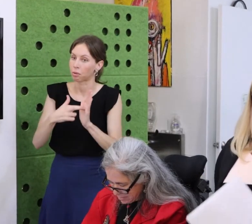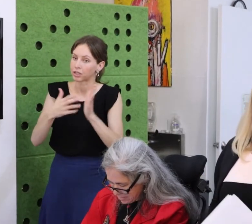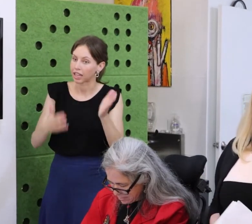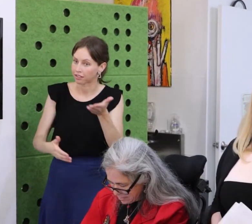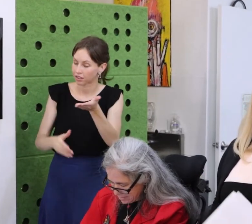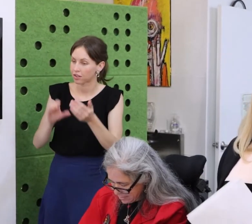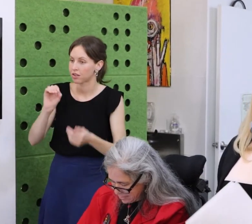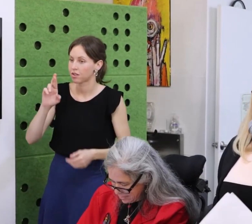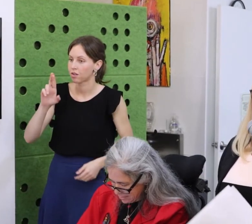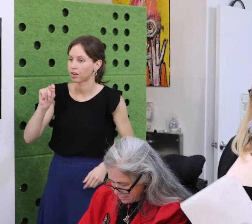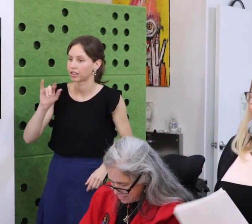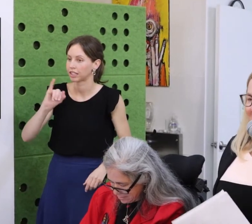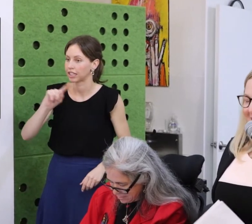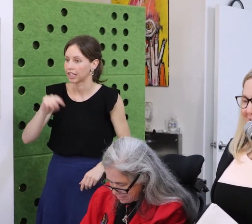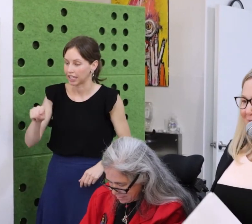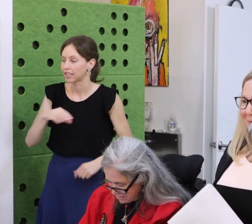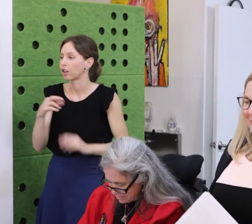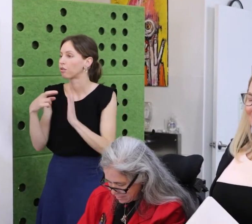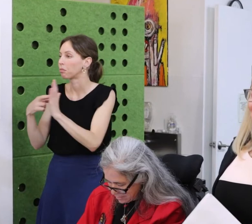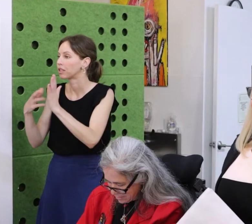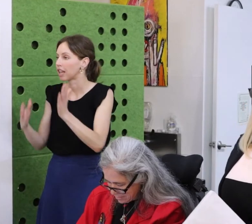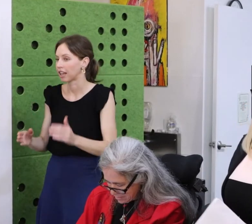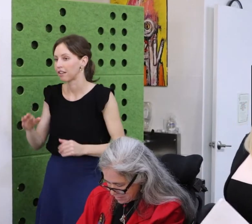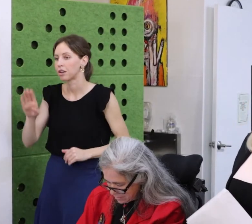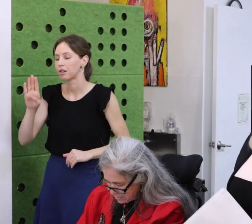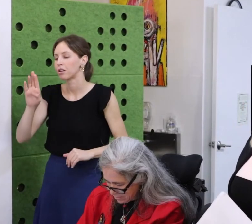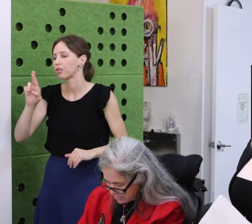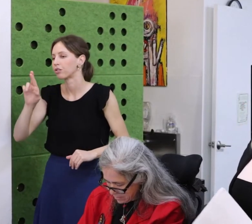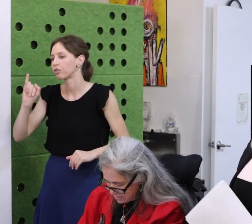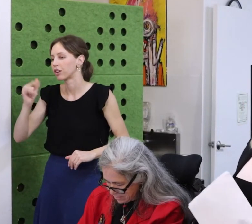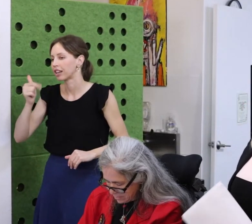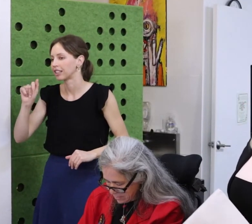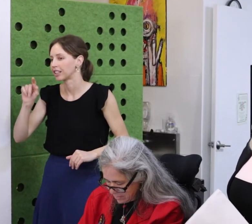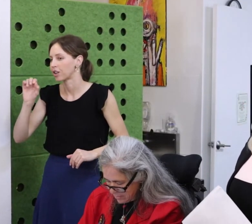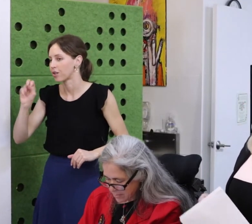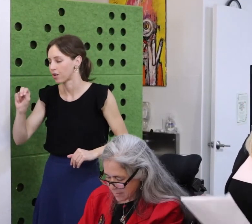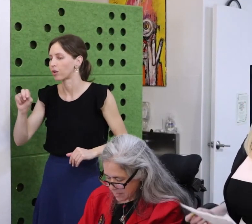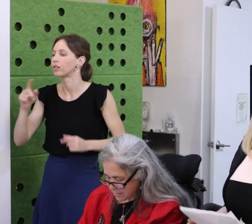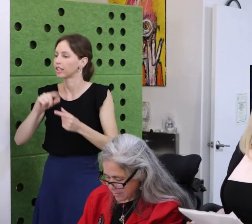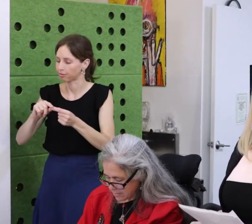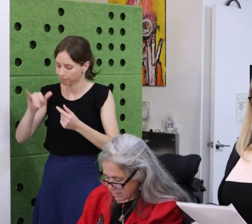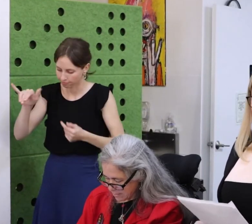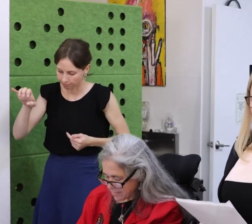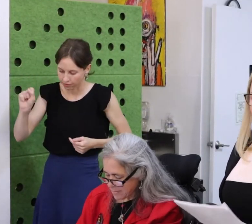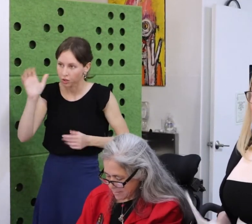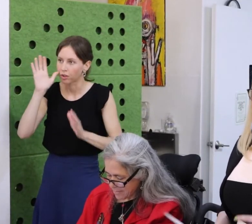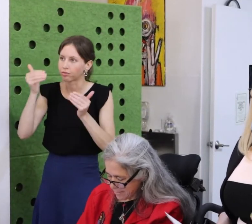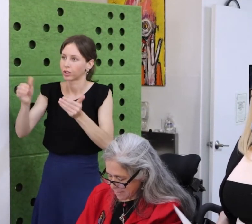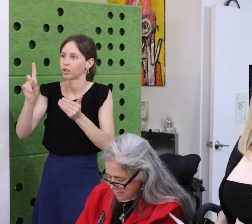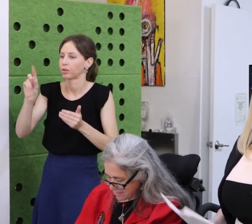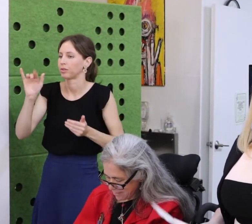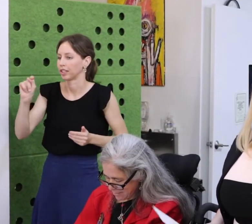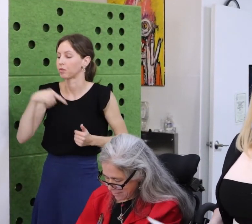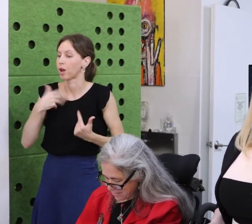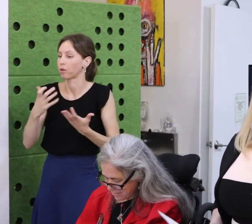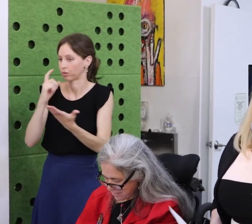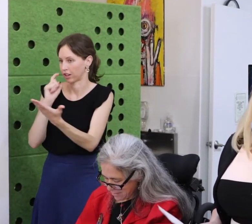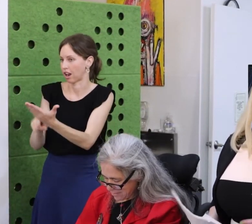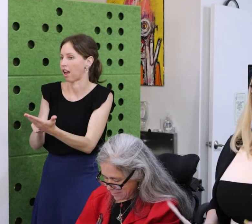you don’t mind, if you could just-- This is something that you could do.